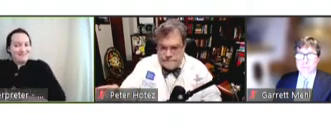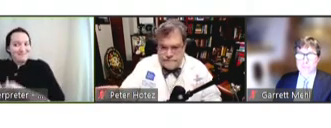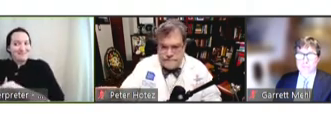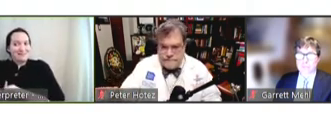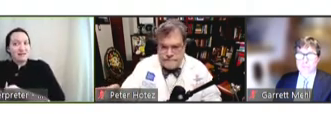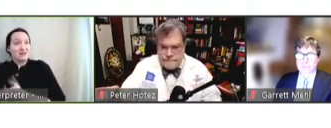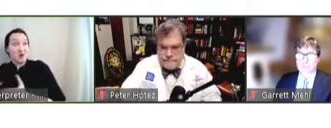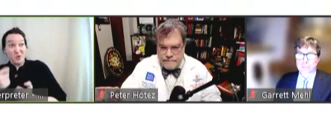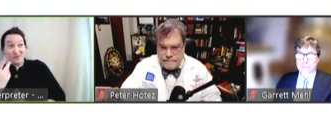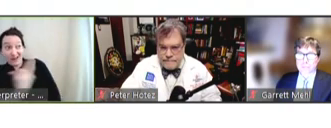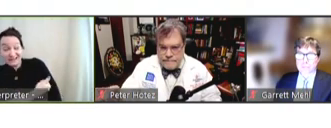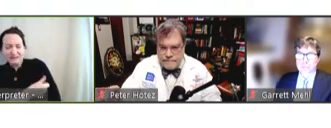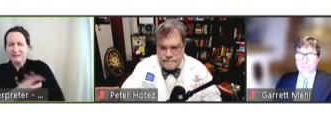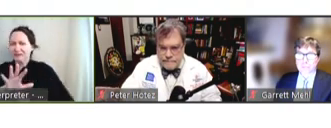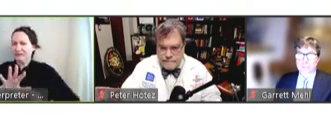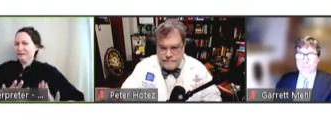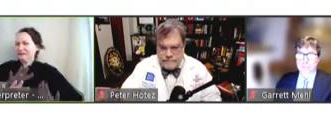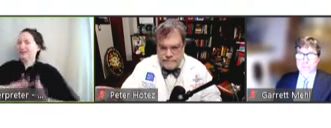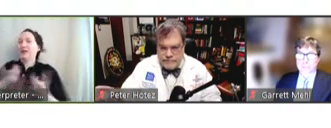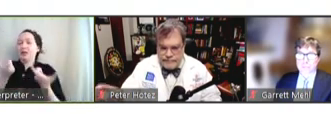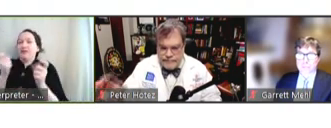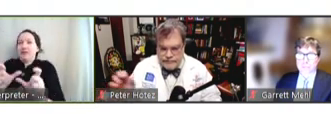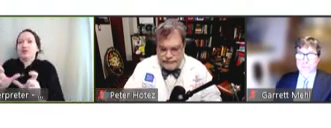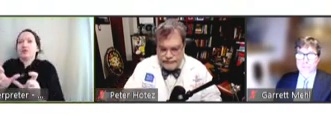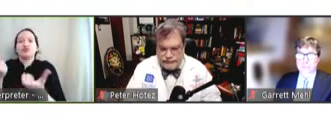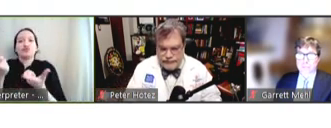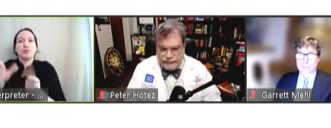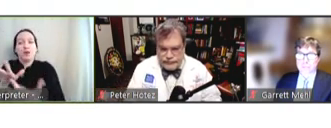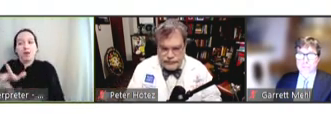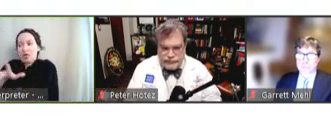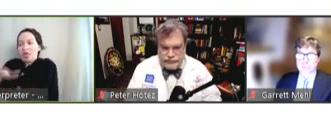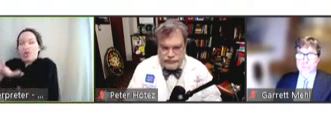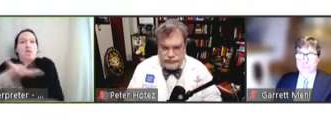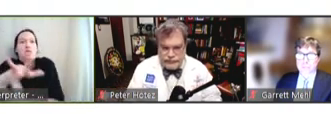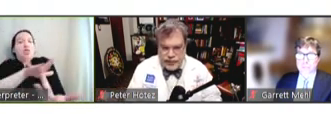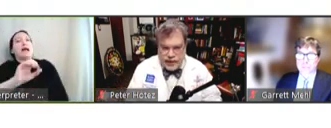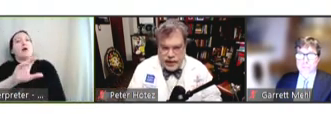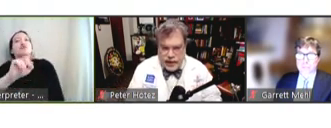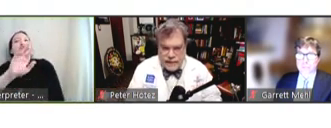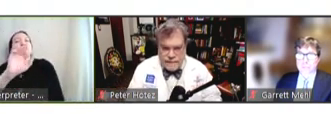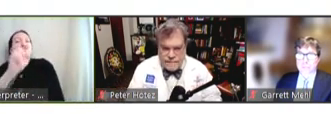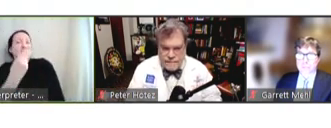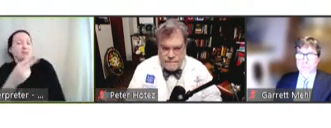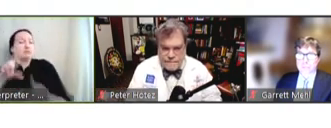so a lot of effort has been made for outreach and this is in different parts of the world. Vaccine